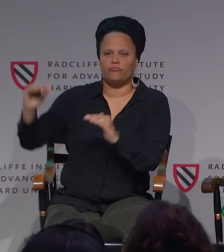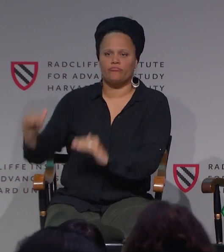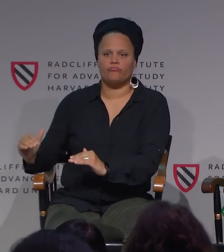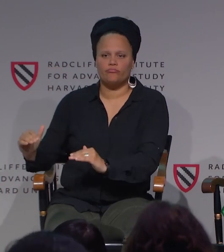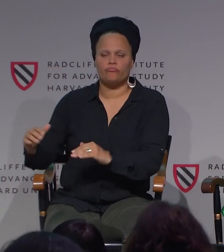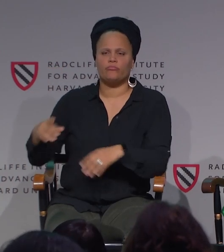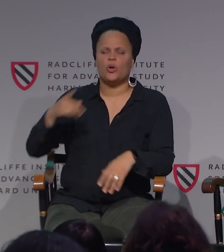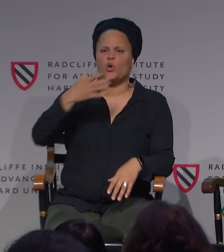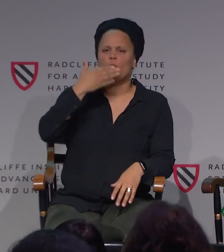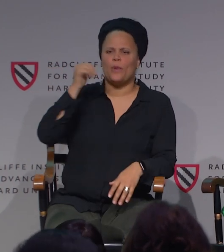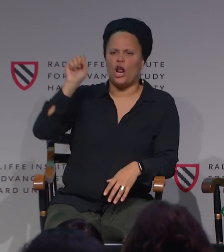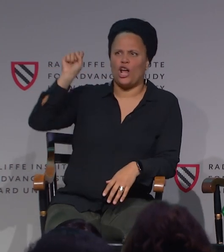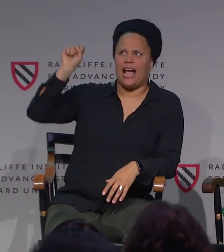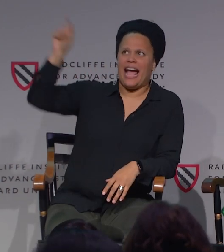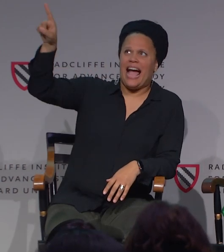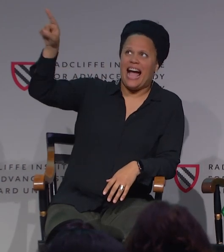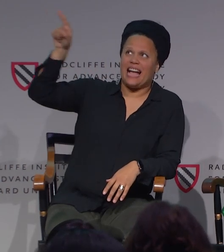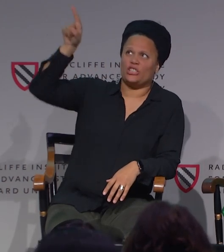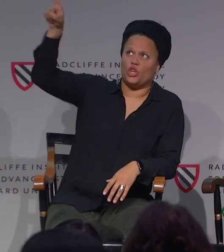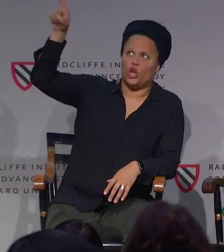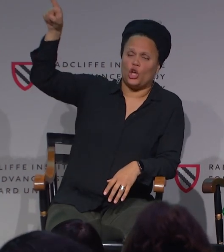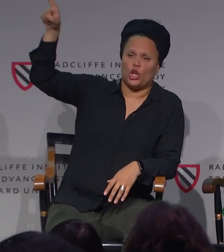indicating a status or class.